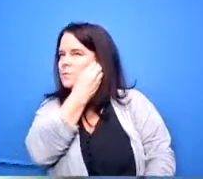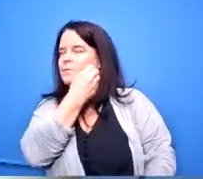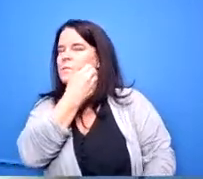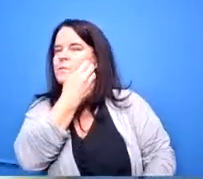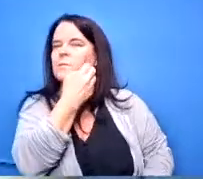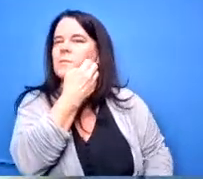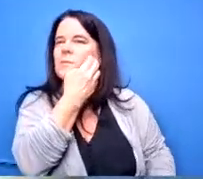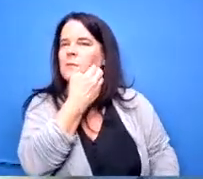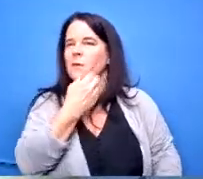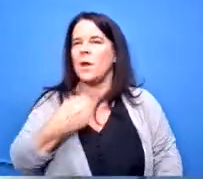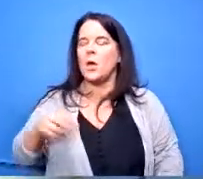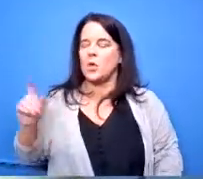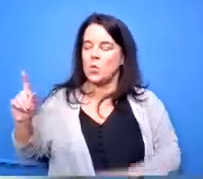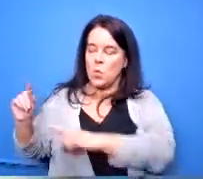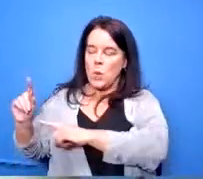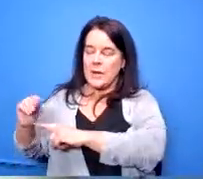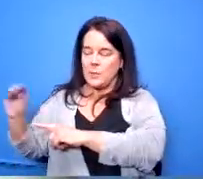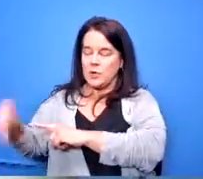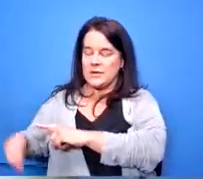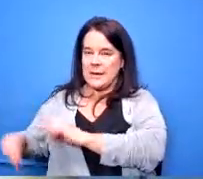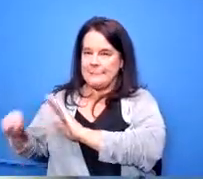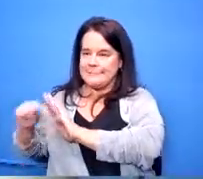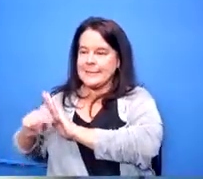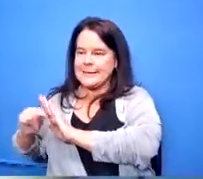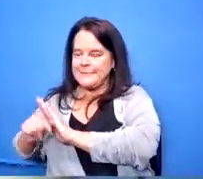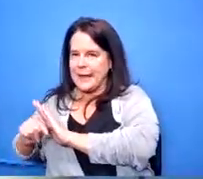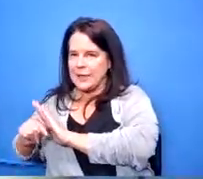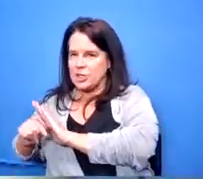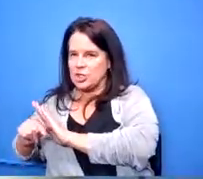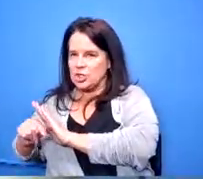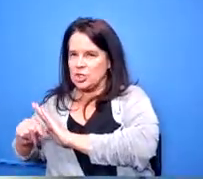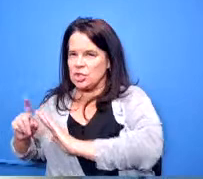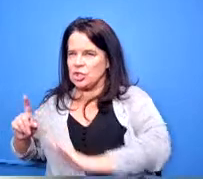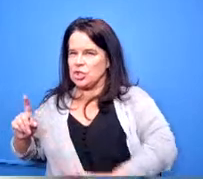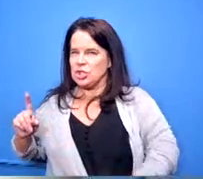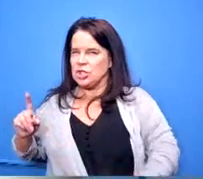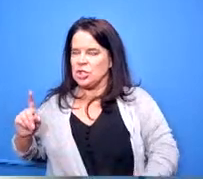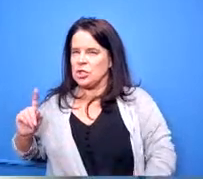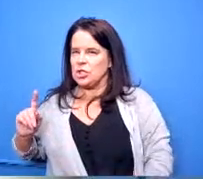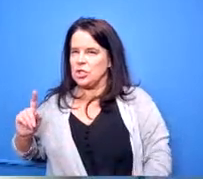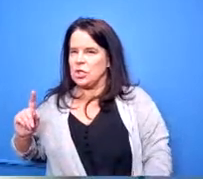20 disadvantage goal they just committed overall without submitting who they were going to utilize